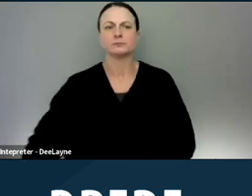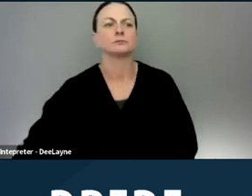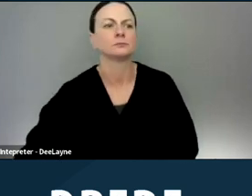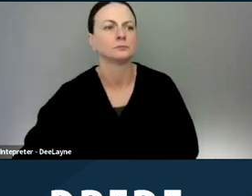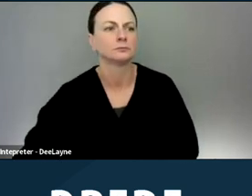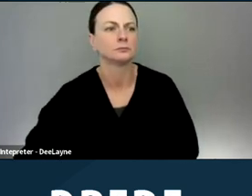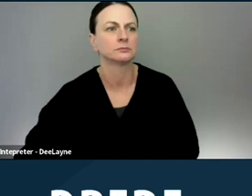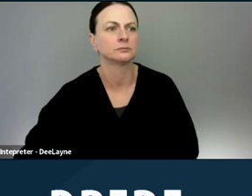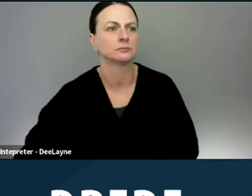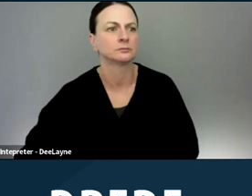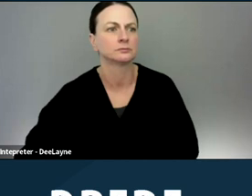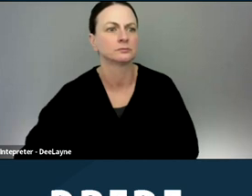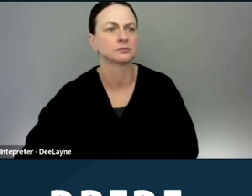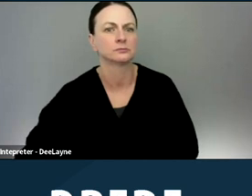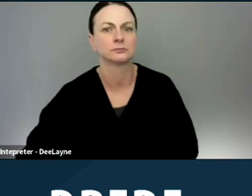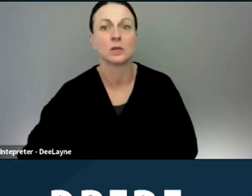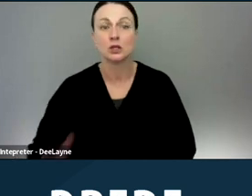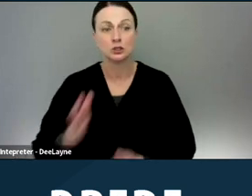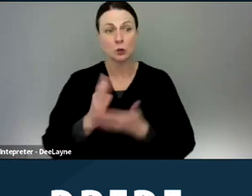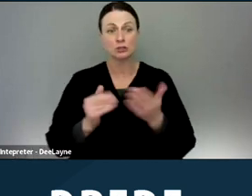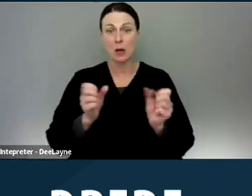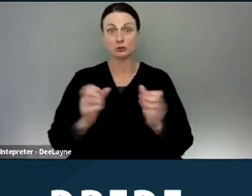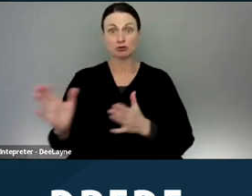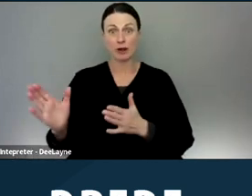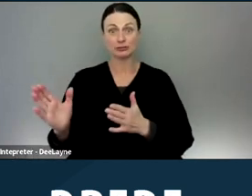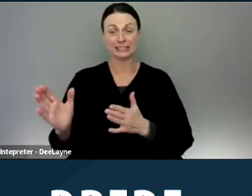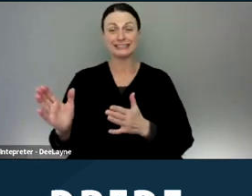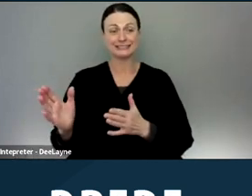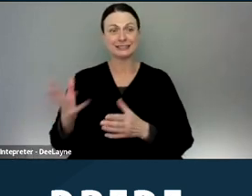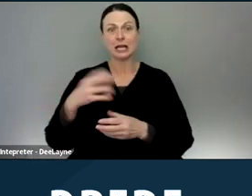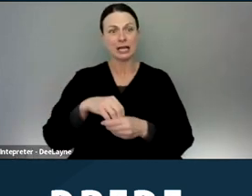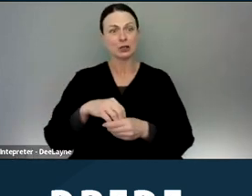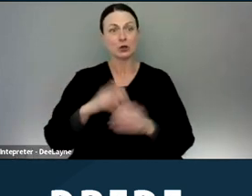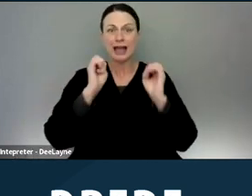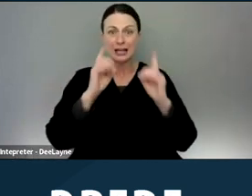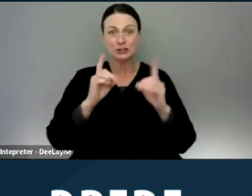So some of the strategies include to educate and train voucher holders